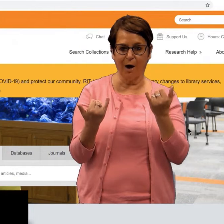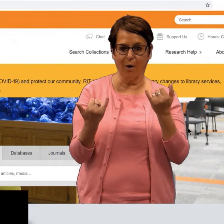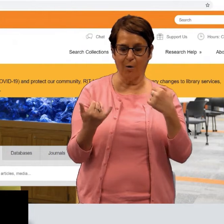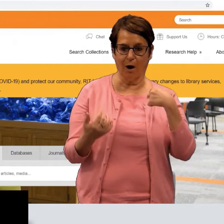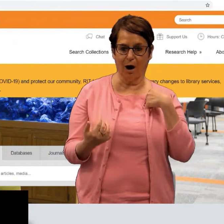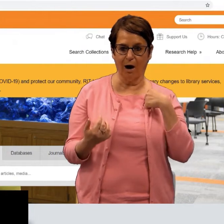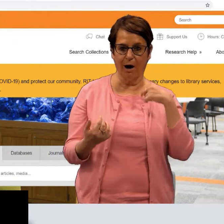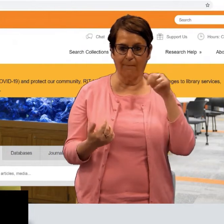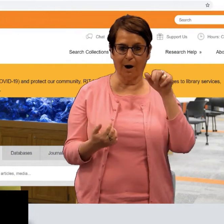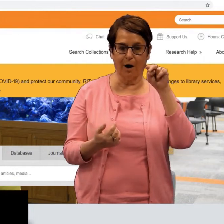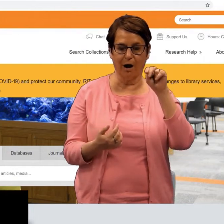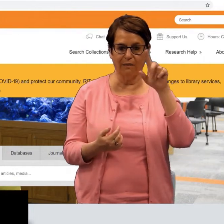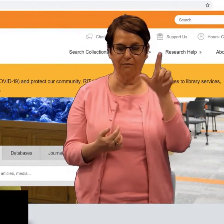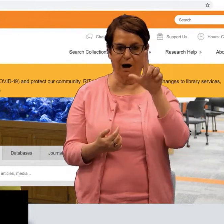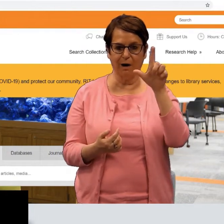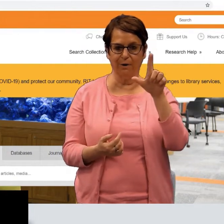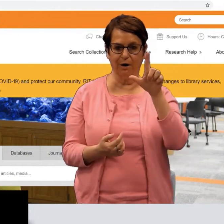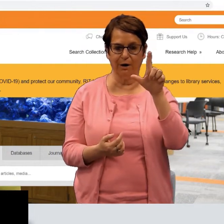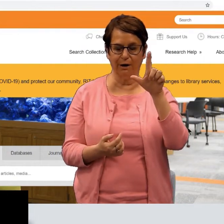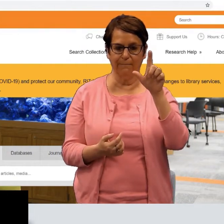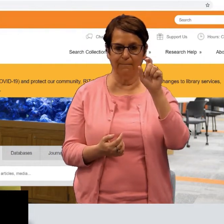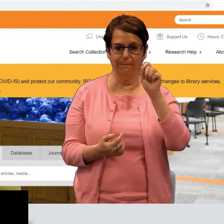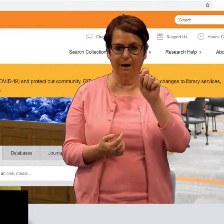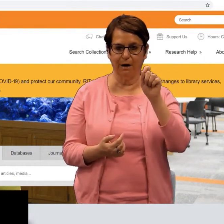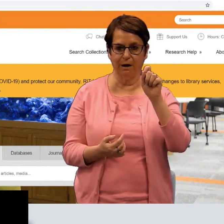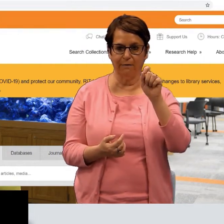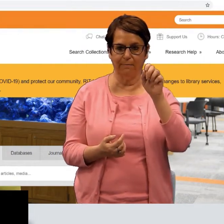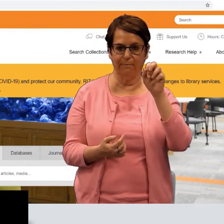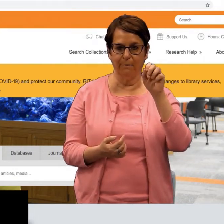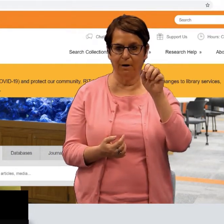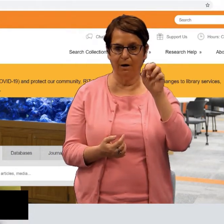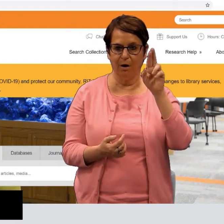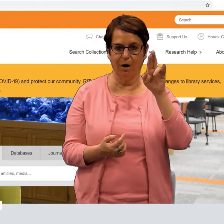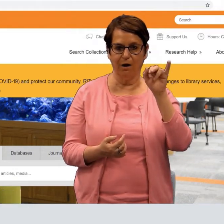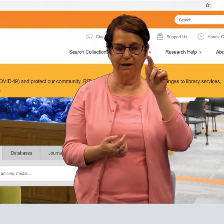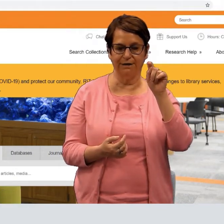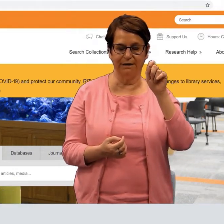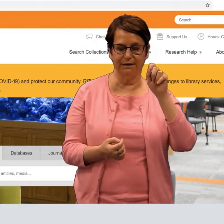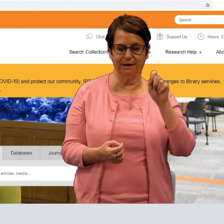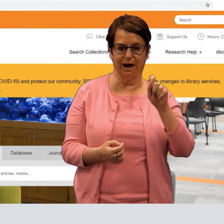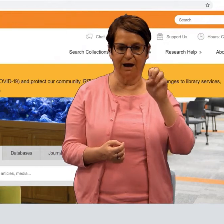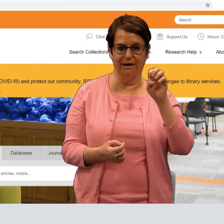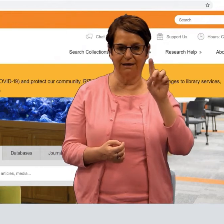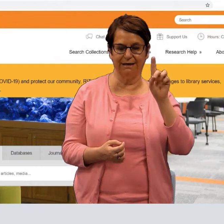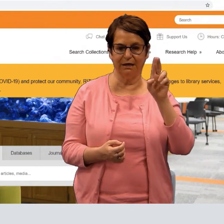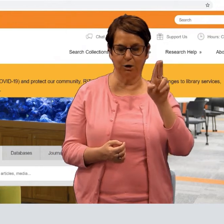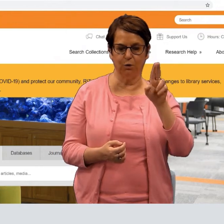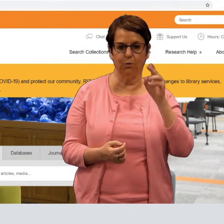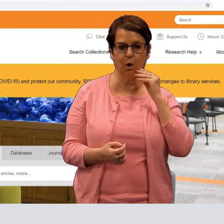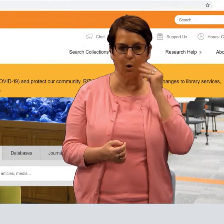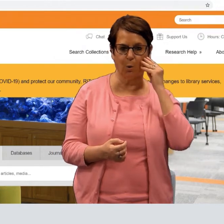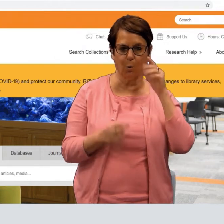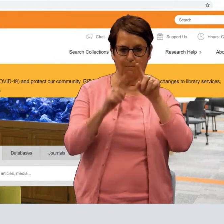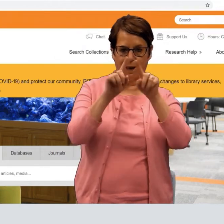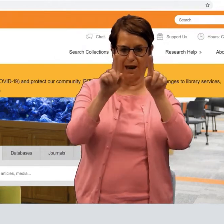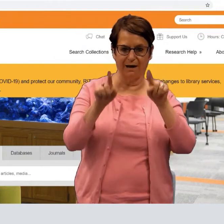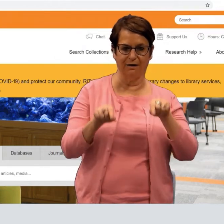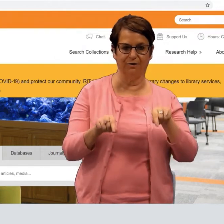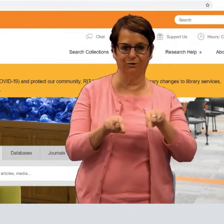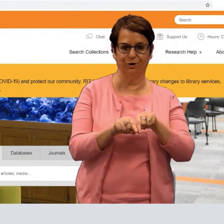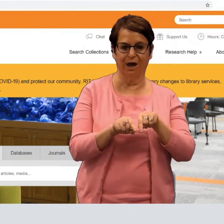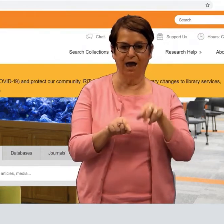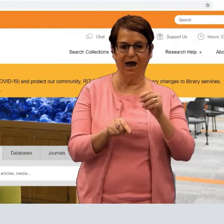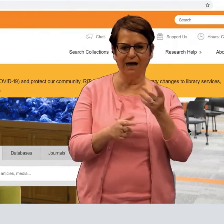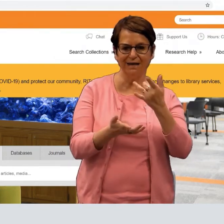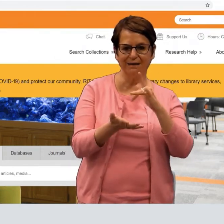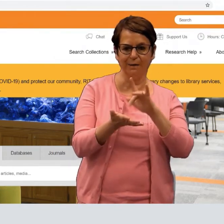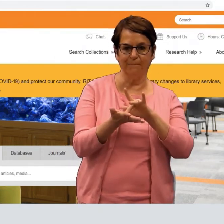Right now I'm on the library.rit.edu home page.